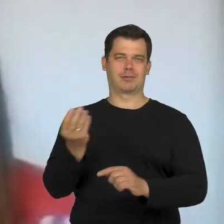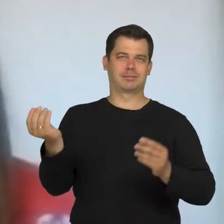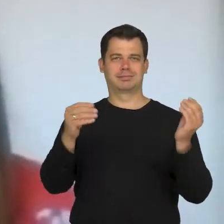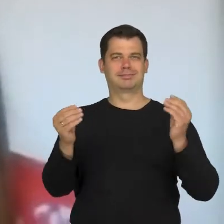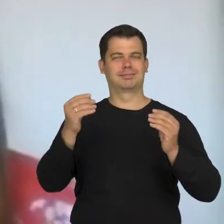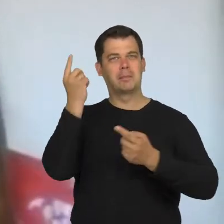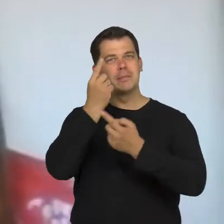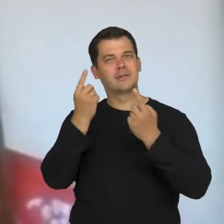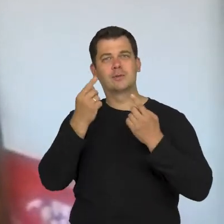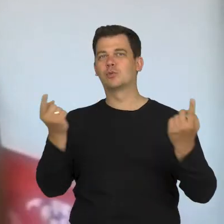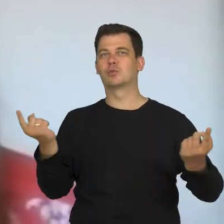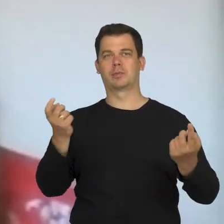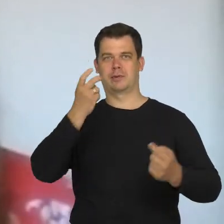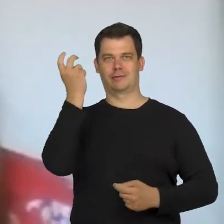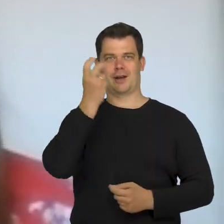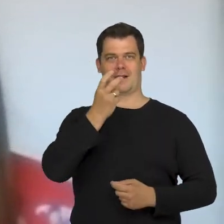reflections and stories